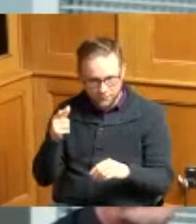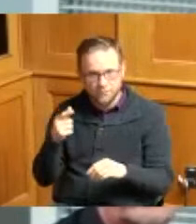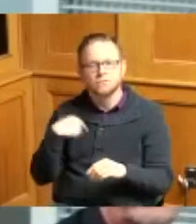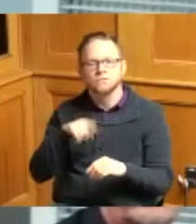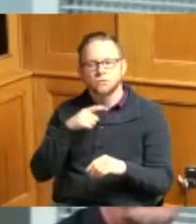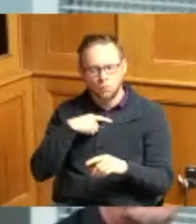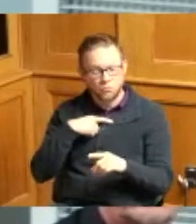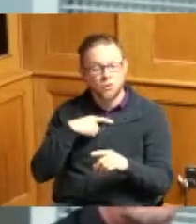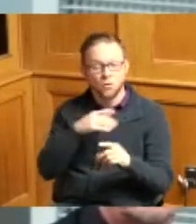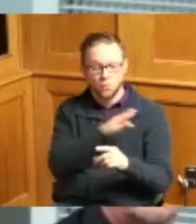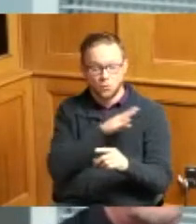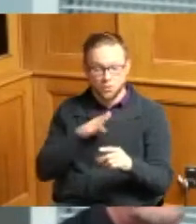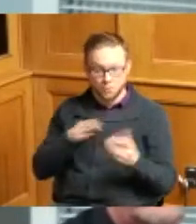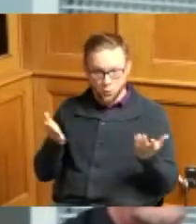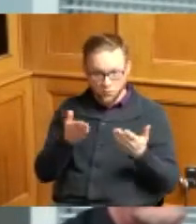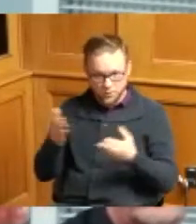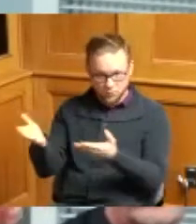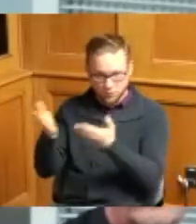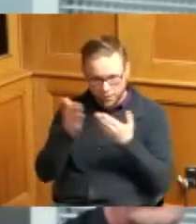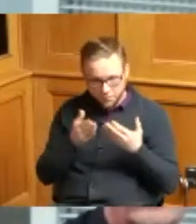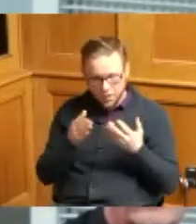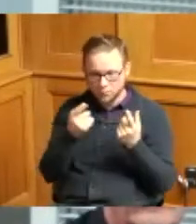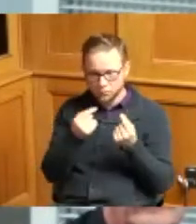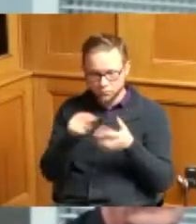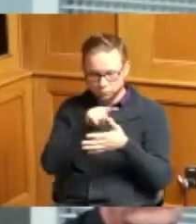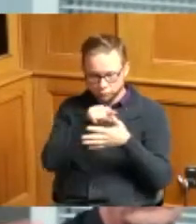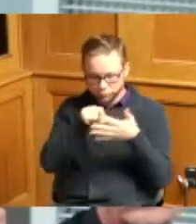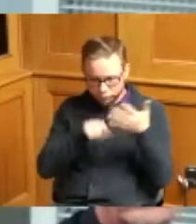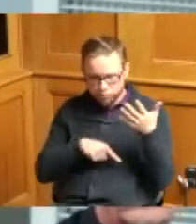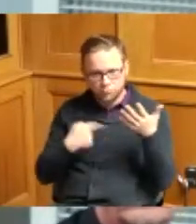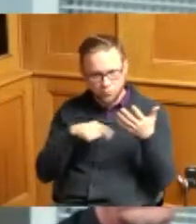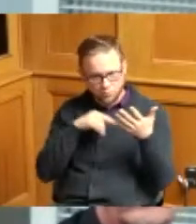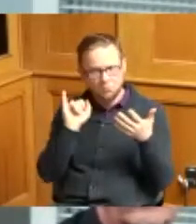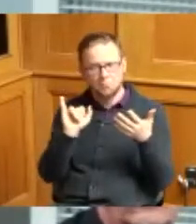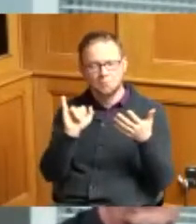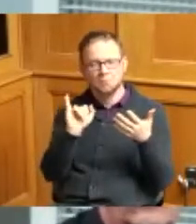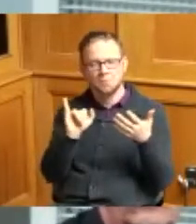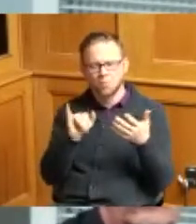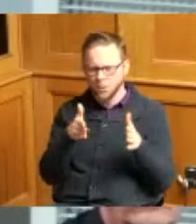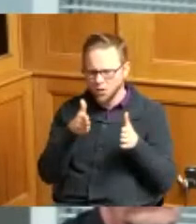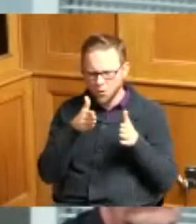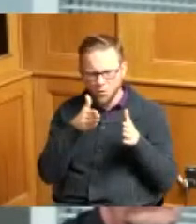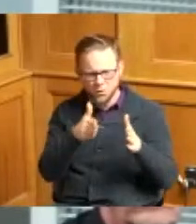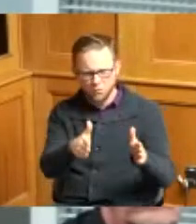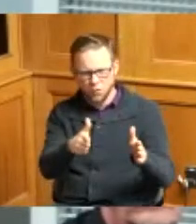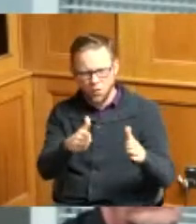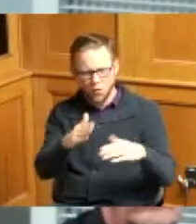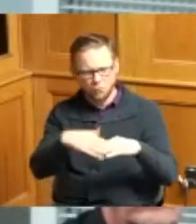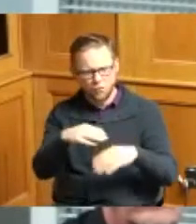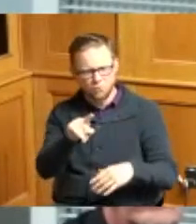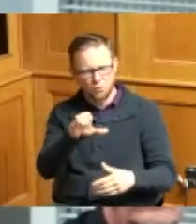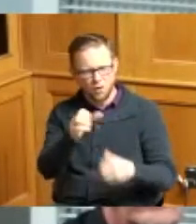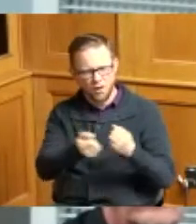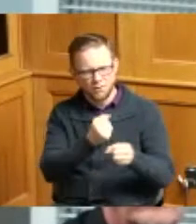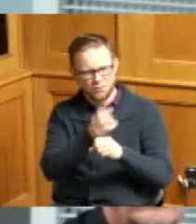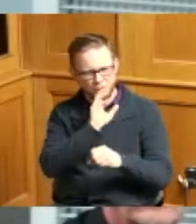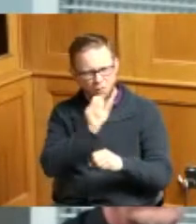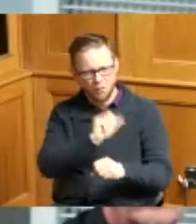recommendation now they said oh there's this road that's over 100 years old that's on paper and